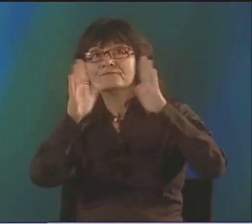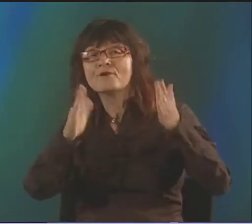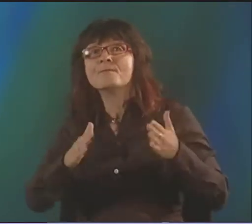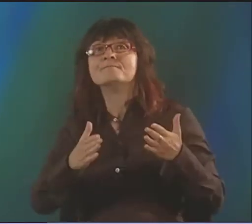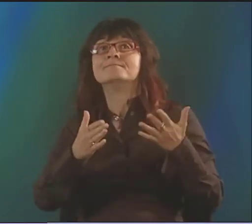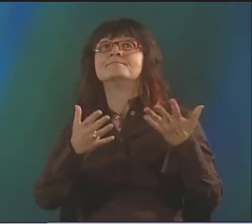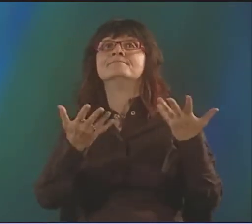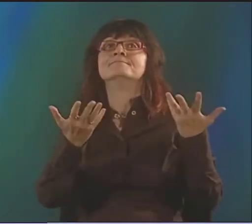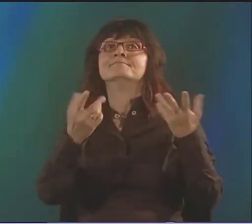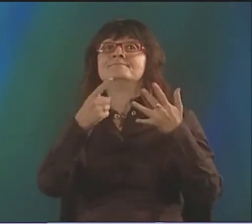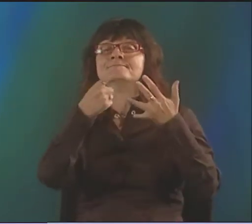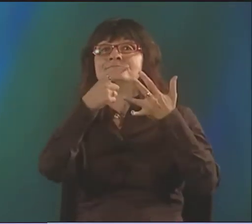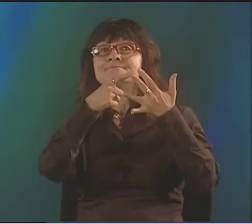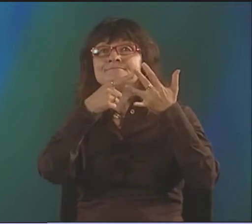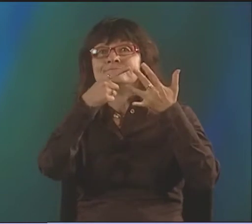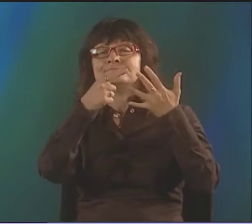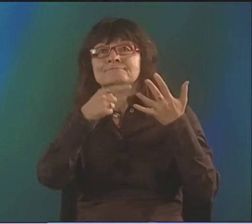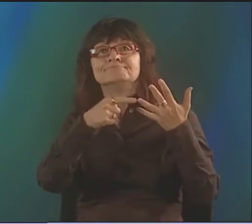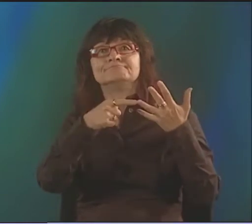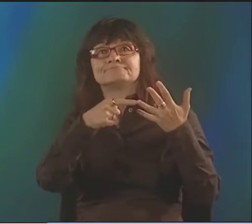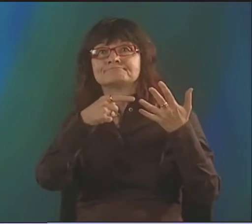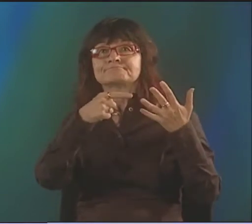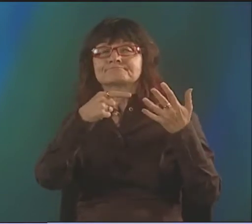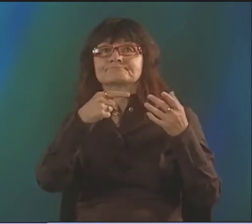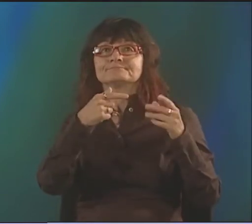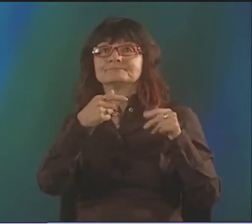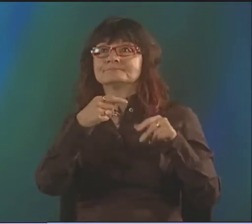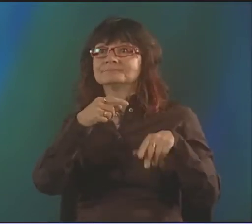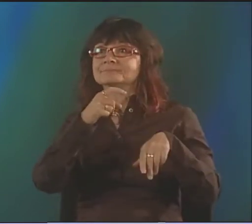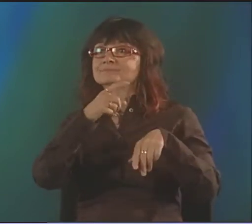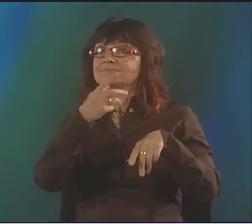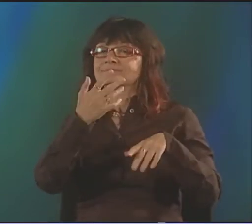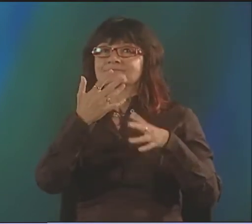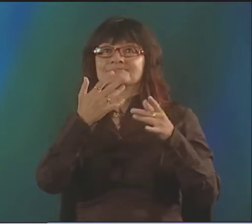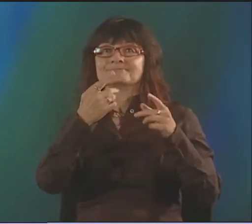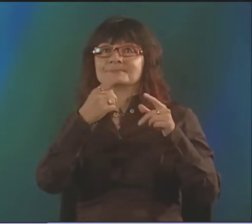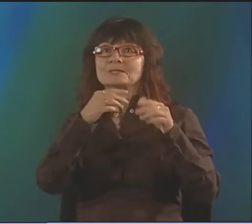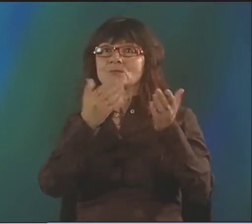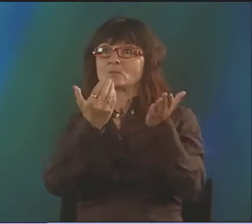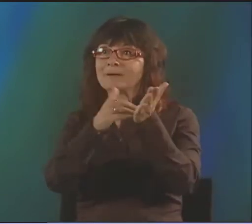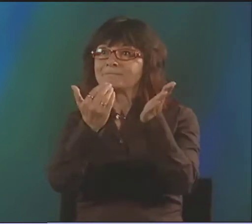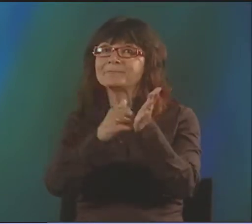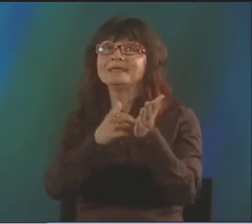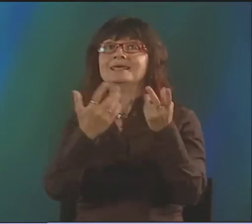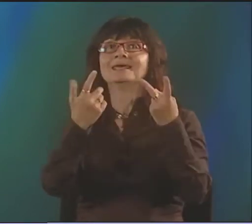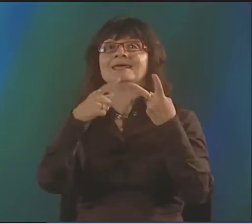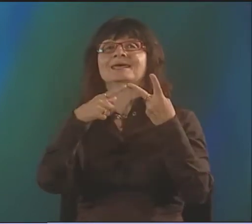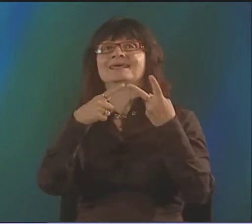RHYTHM AND SIMULTANEOUS SIGN PRODUCTION, FORM, MOVEMENT,